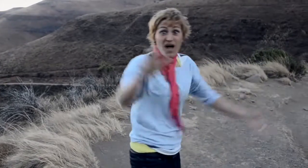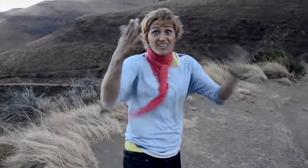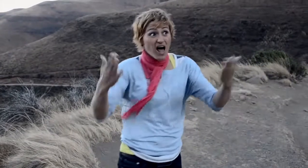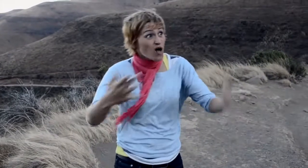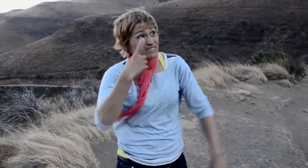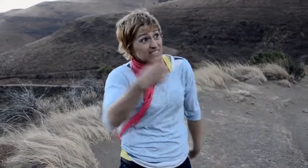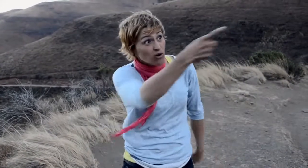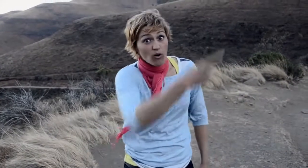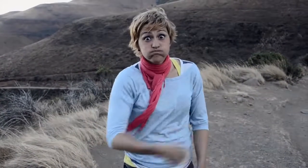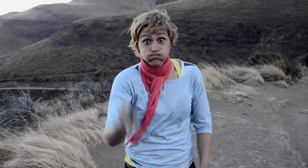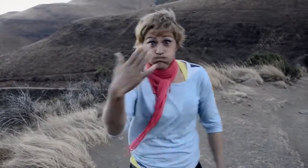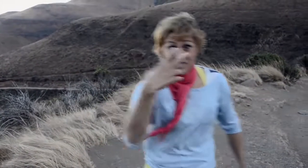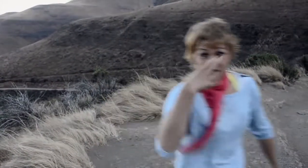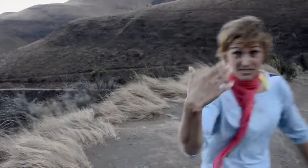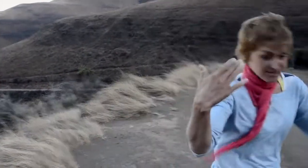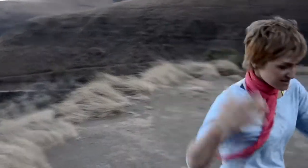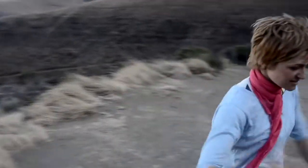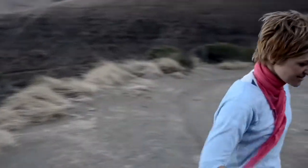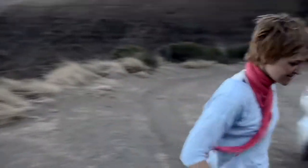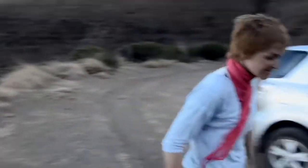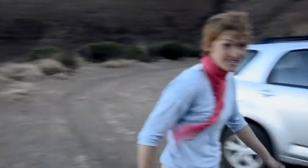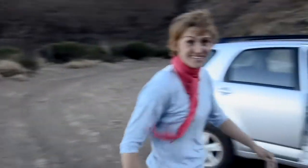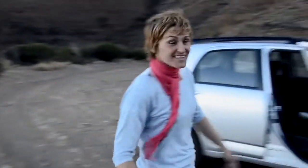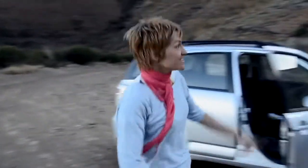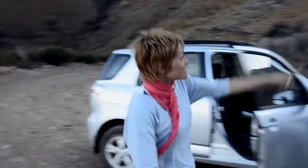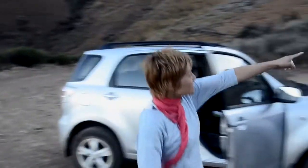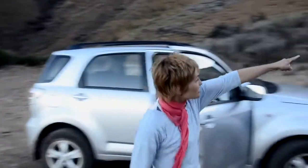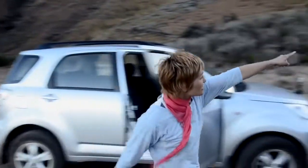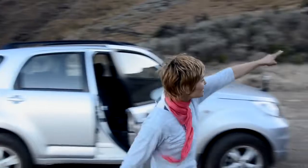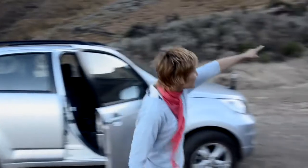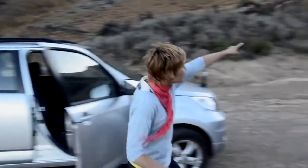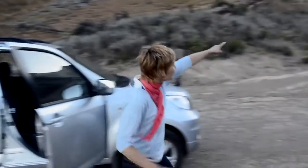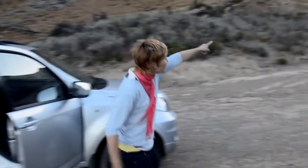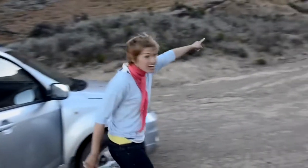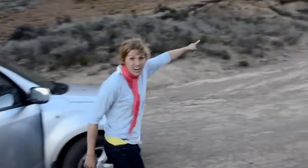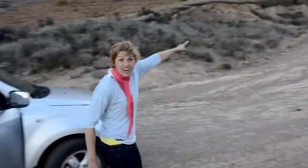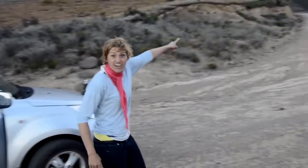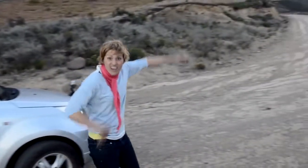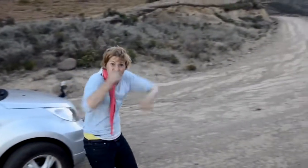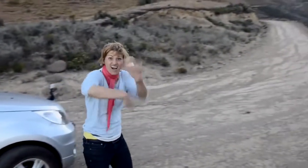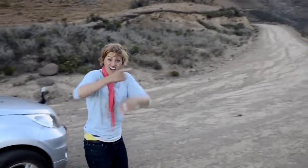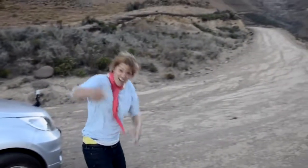Now see this.